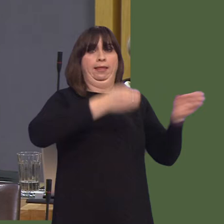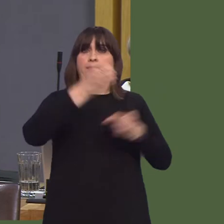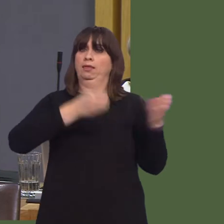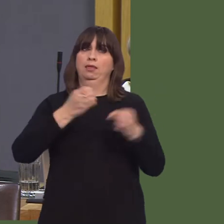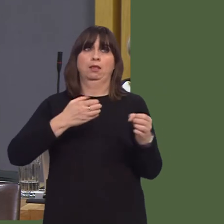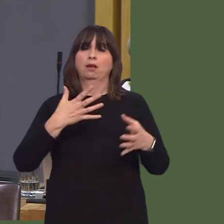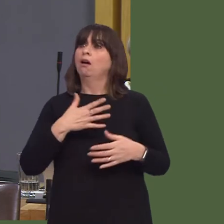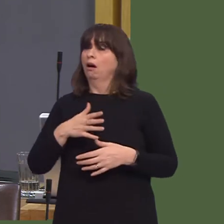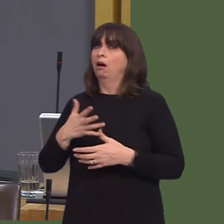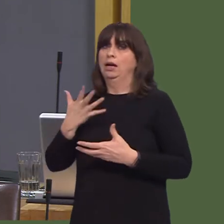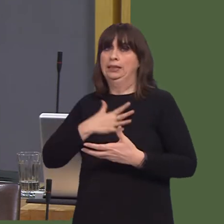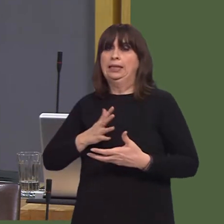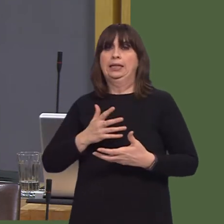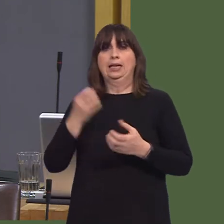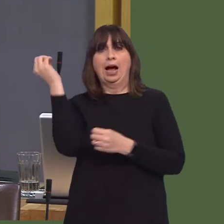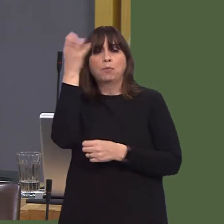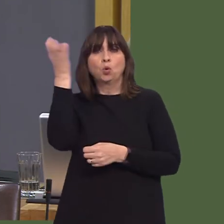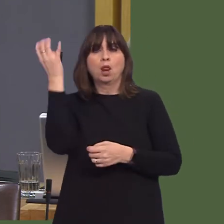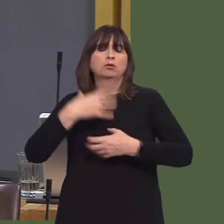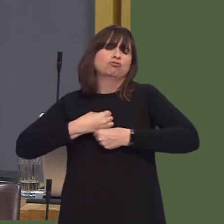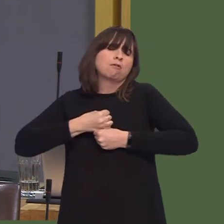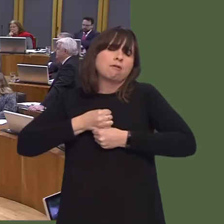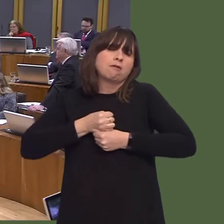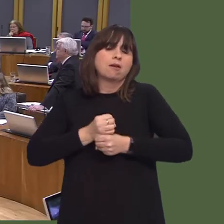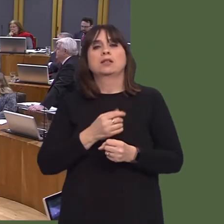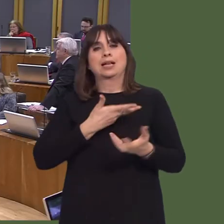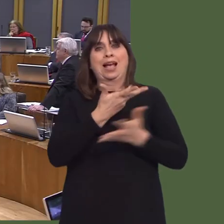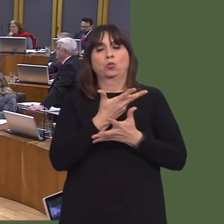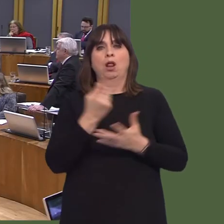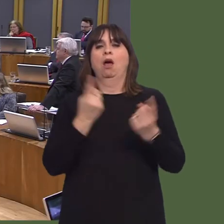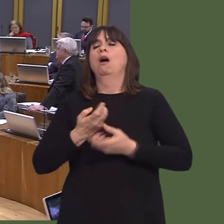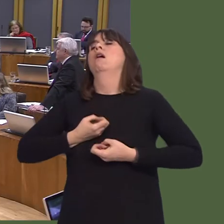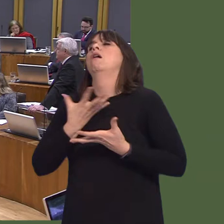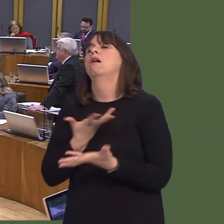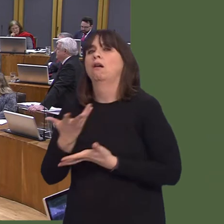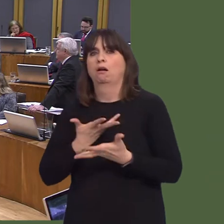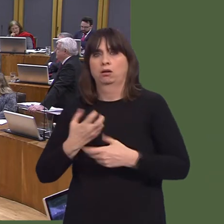As it happens, I'm in the same situation, where a neighbour told me that we could access